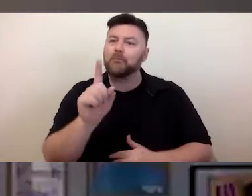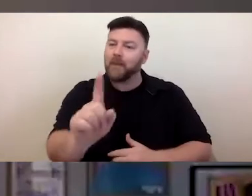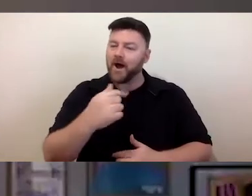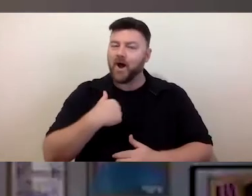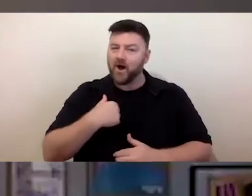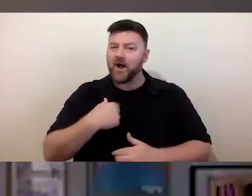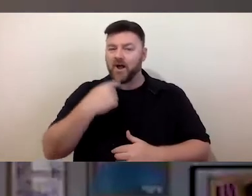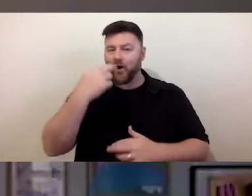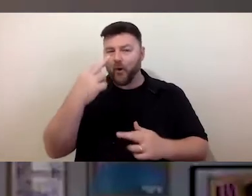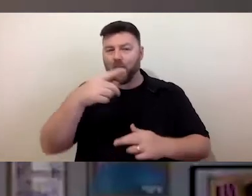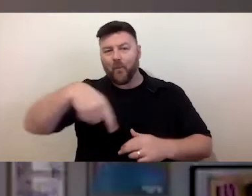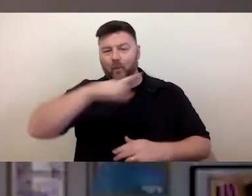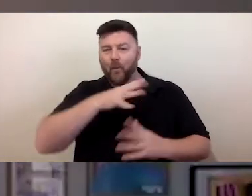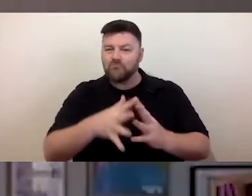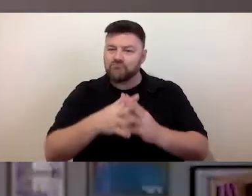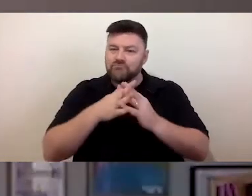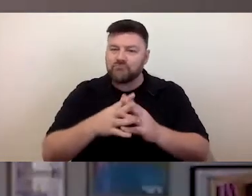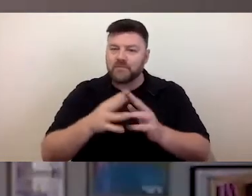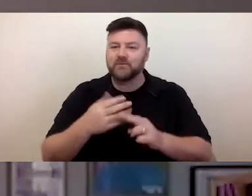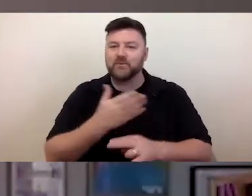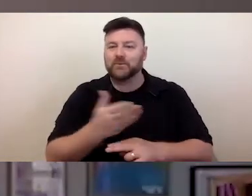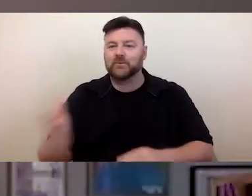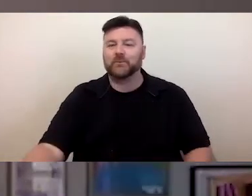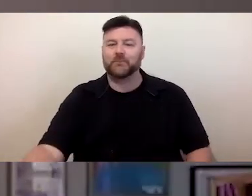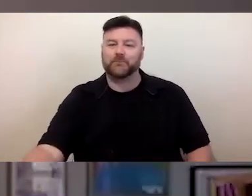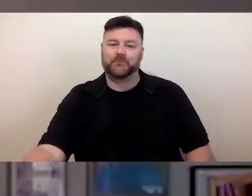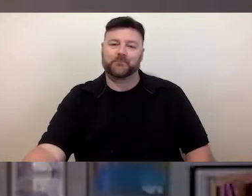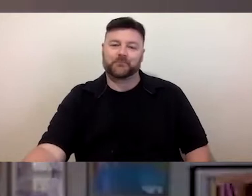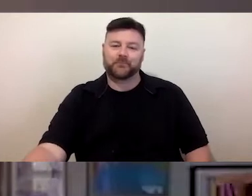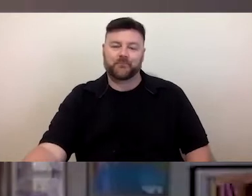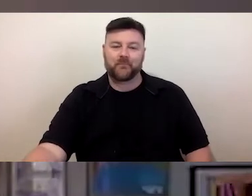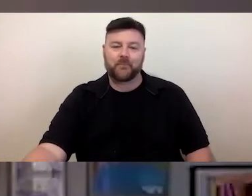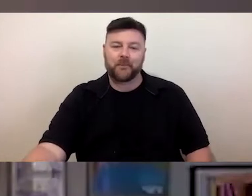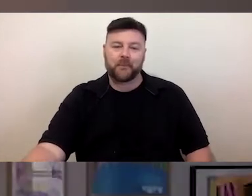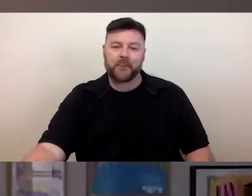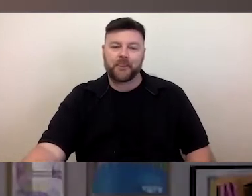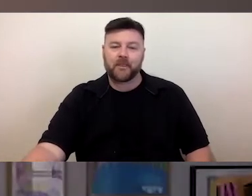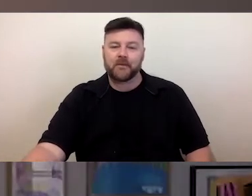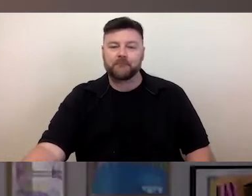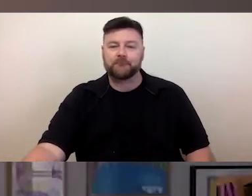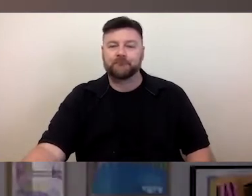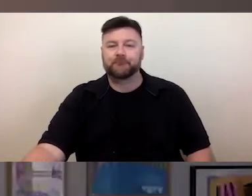navigate these challenging times together. Before I hand over to